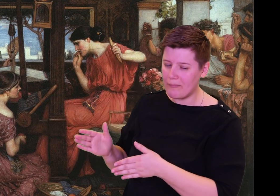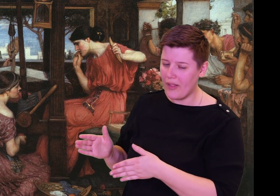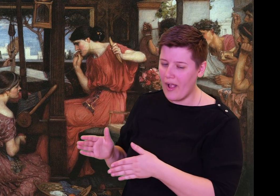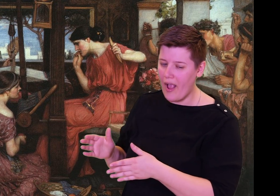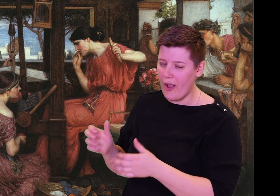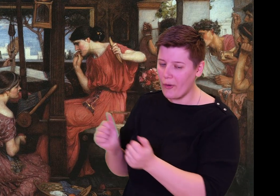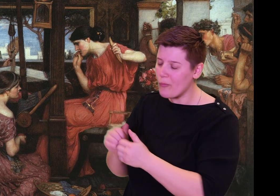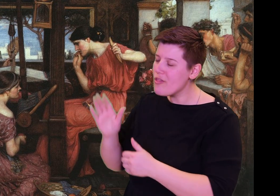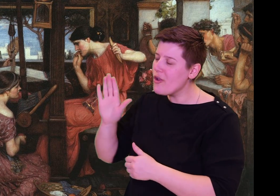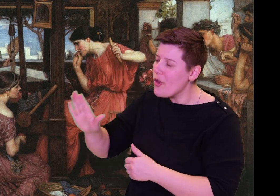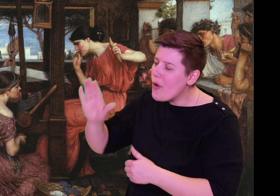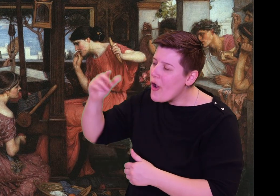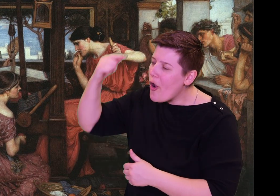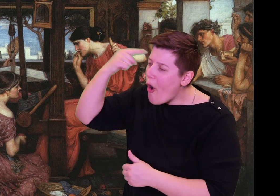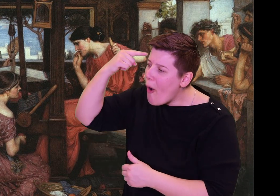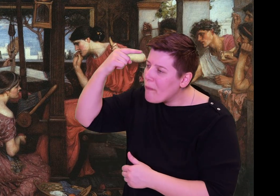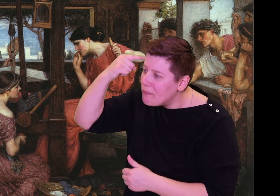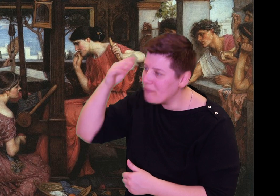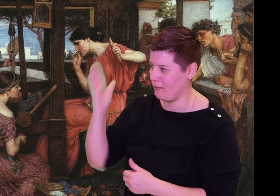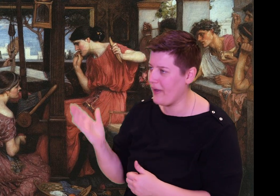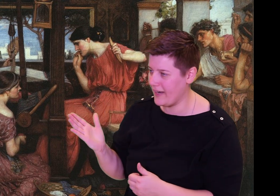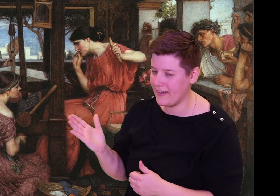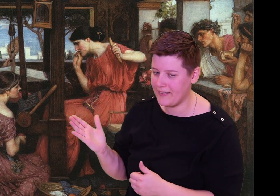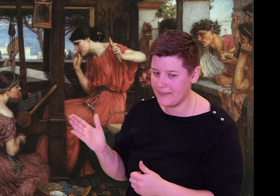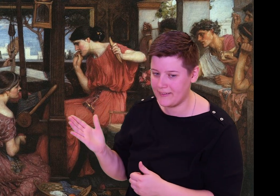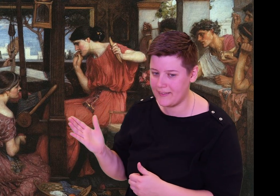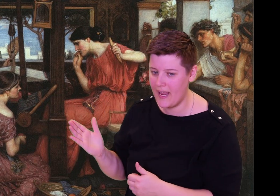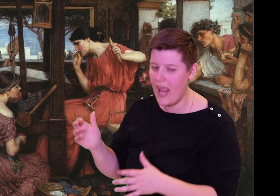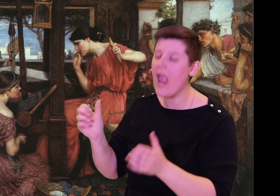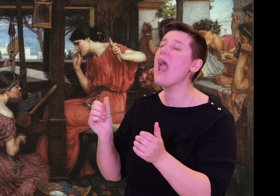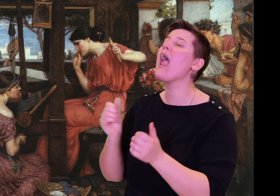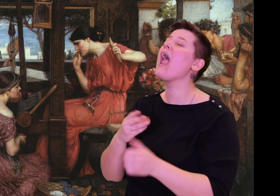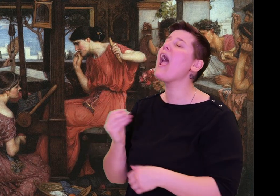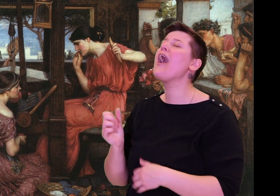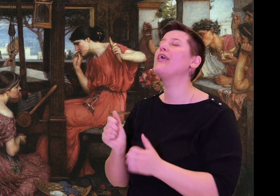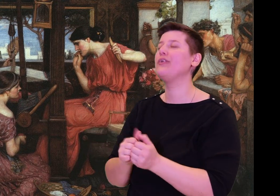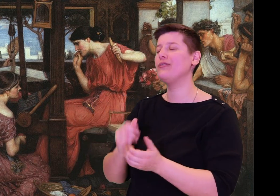Learn what advice he has in mind for you.